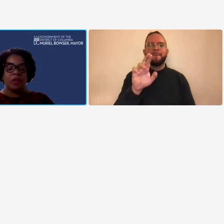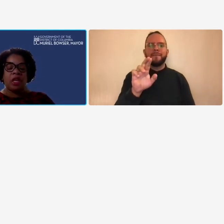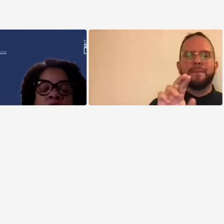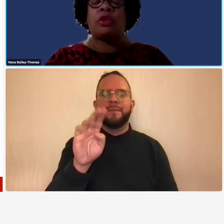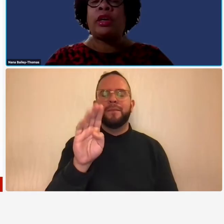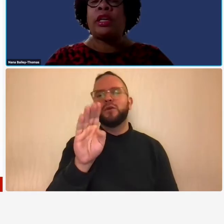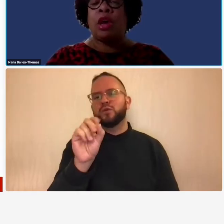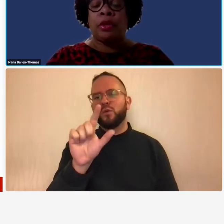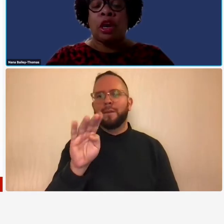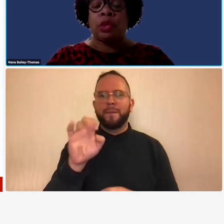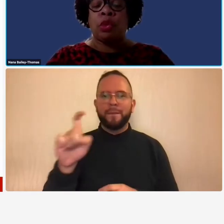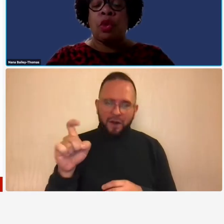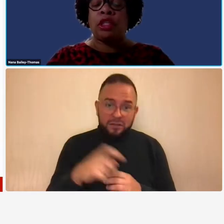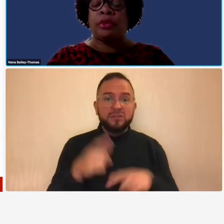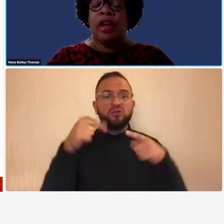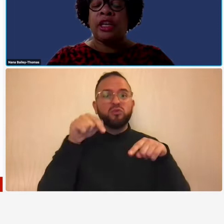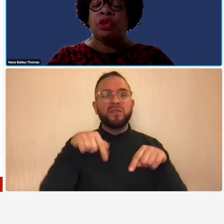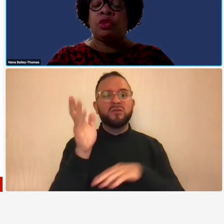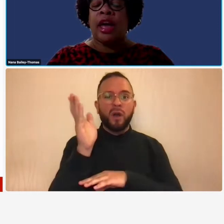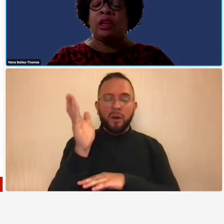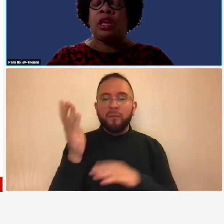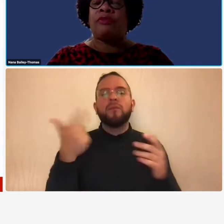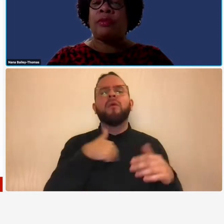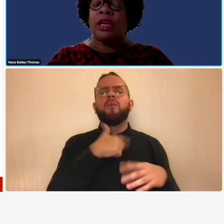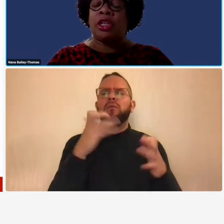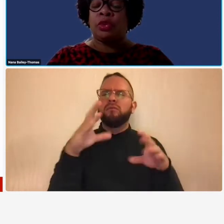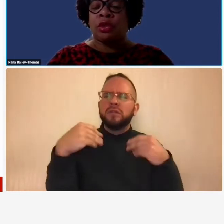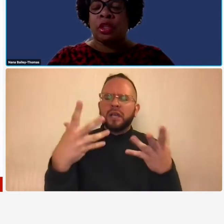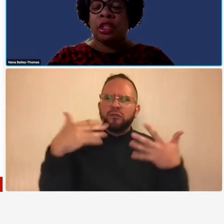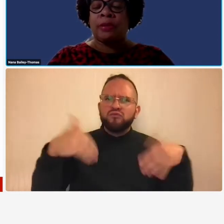during these webinars we want to provide you with valuable information and resources